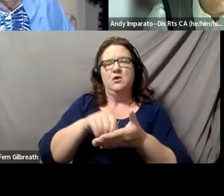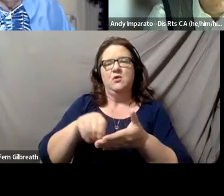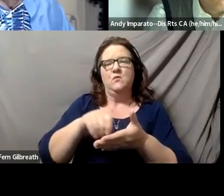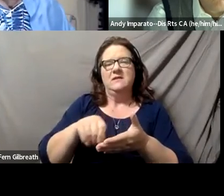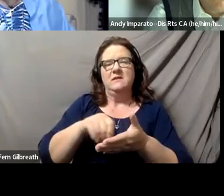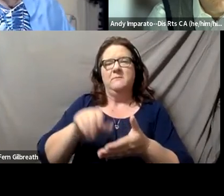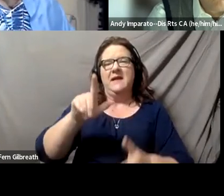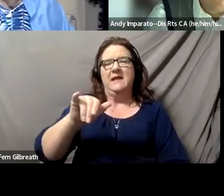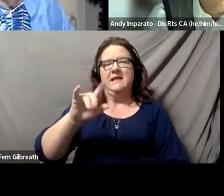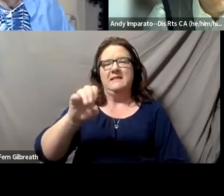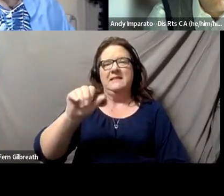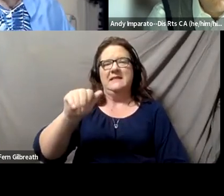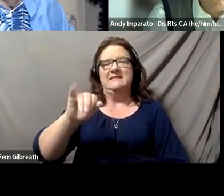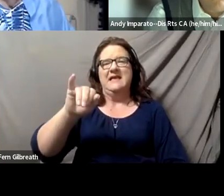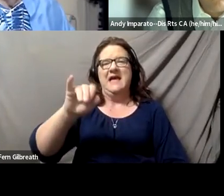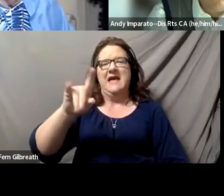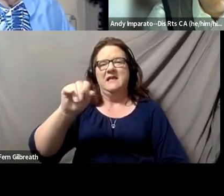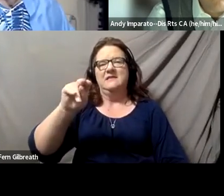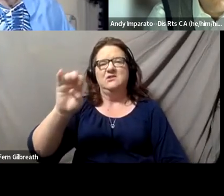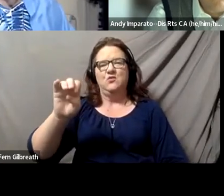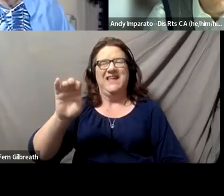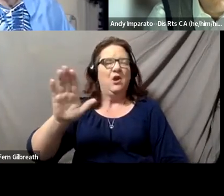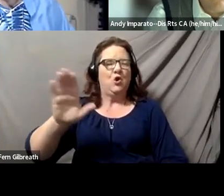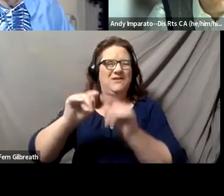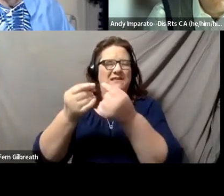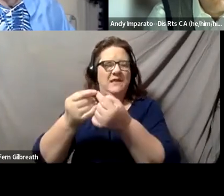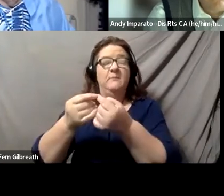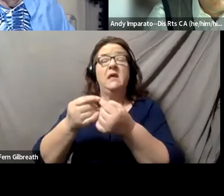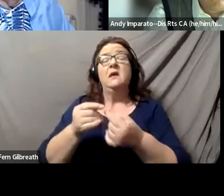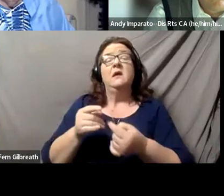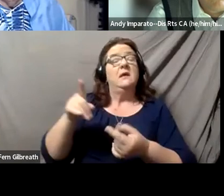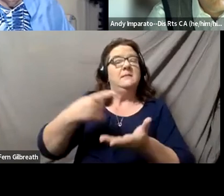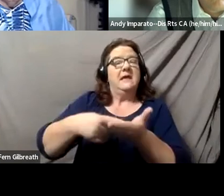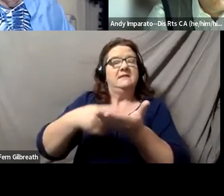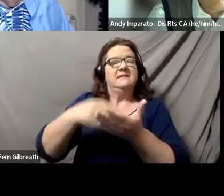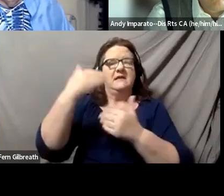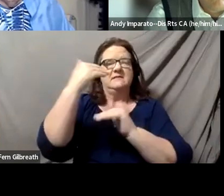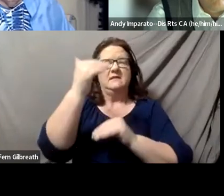that talked about the limited knowledge of physicians around the ADA